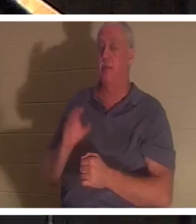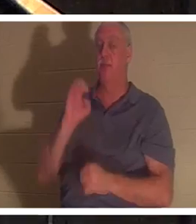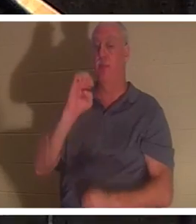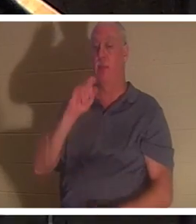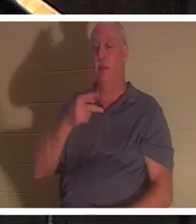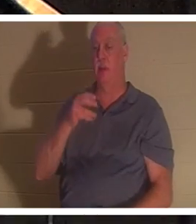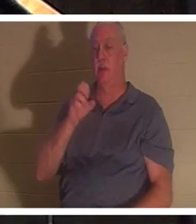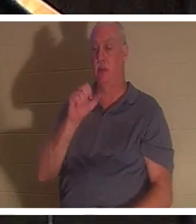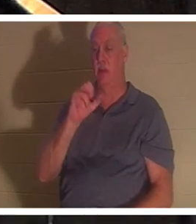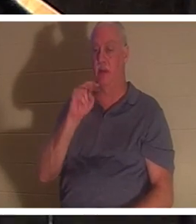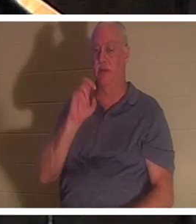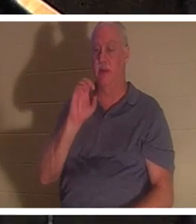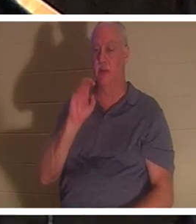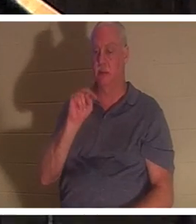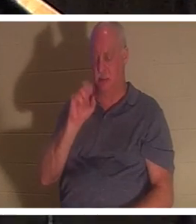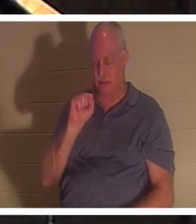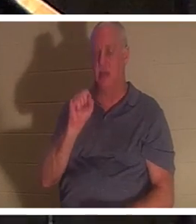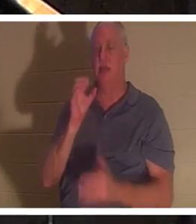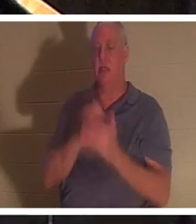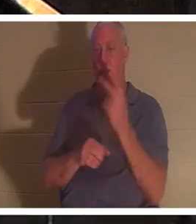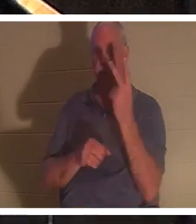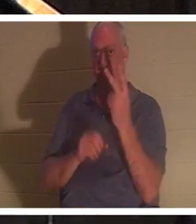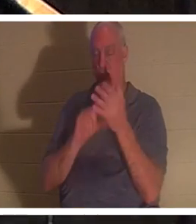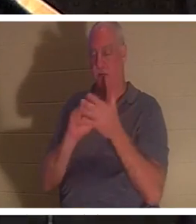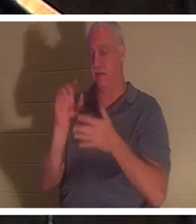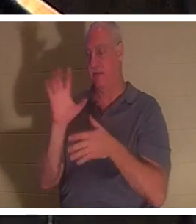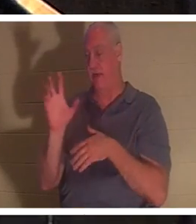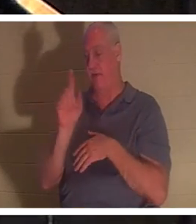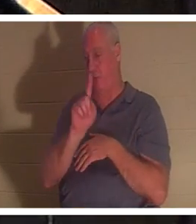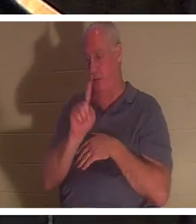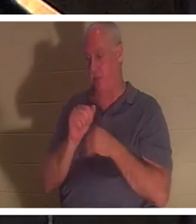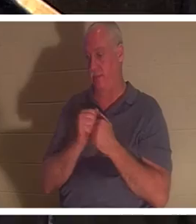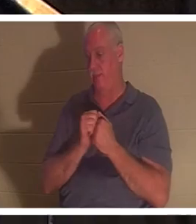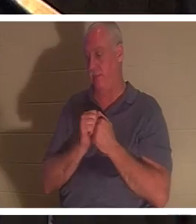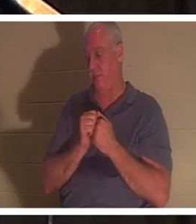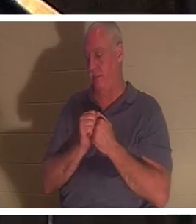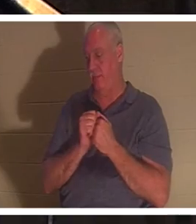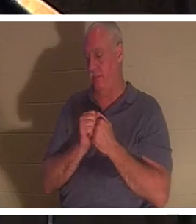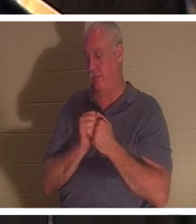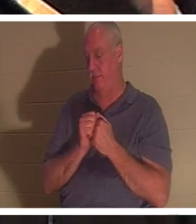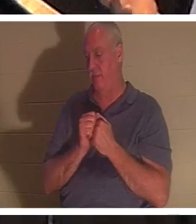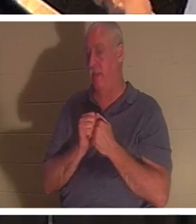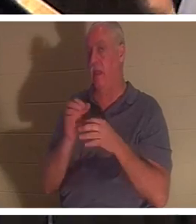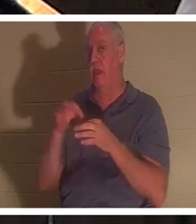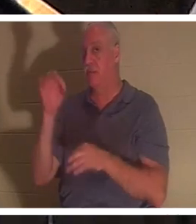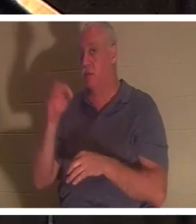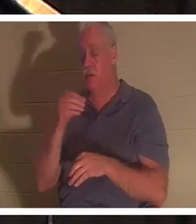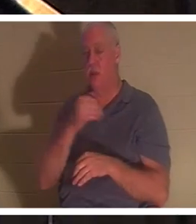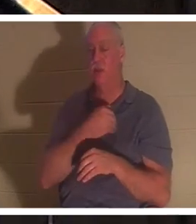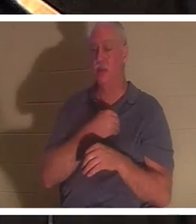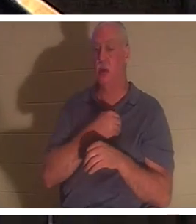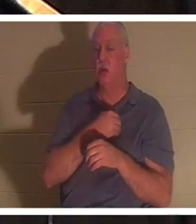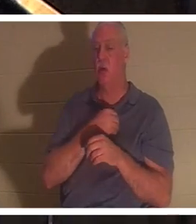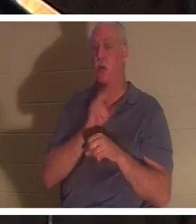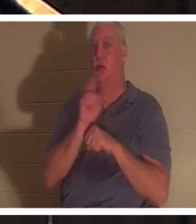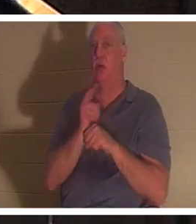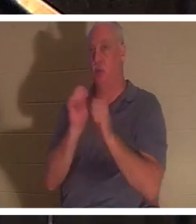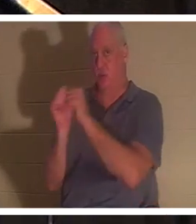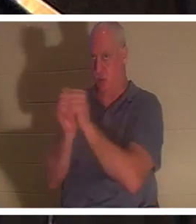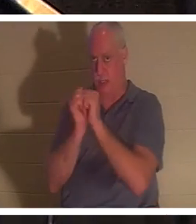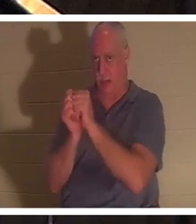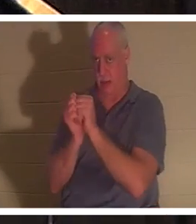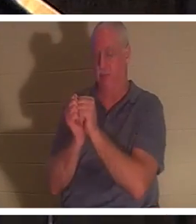1 and verse 5 talks about this. Spirit and soul is used interchangeably in the Scriptures. And in